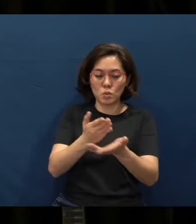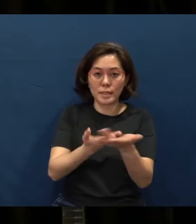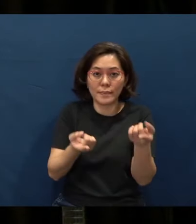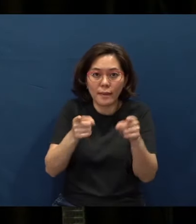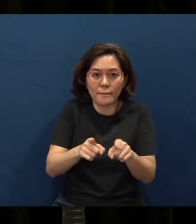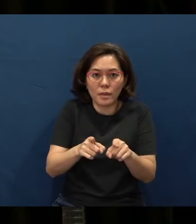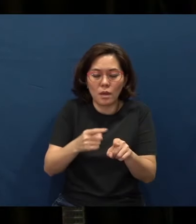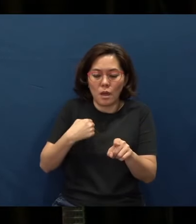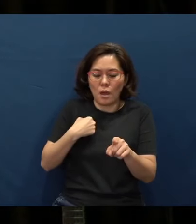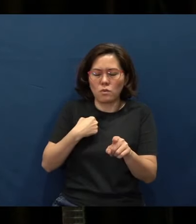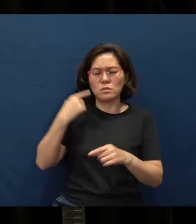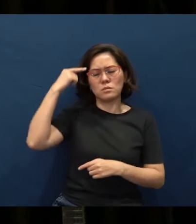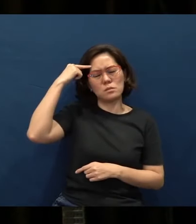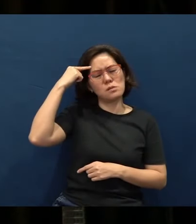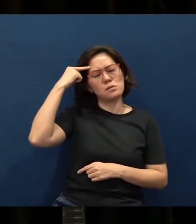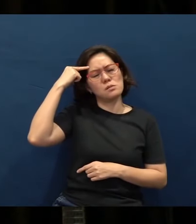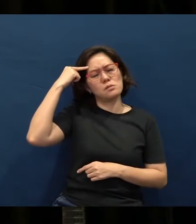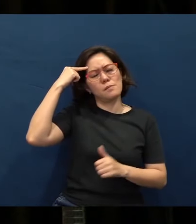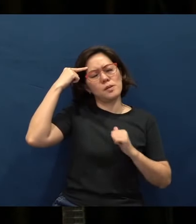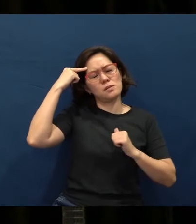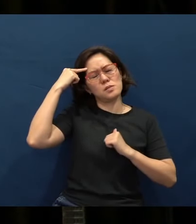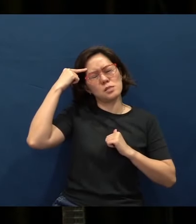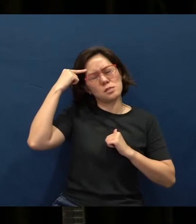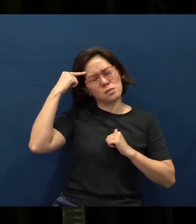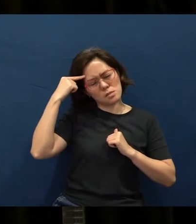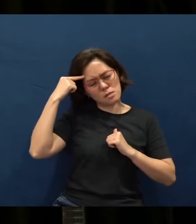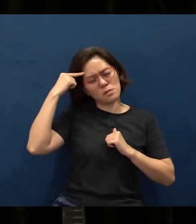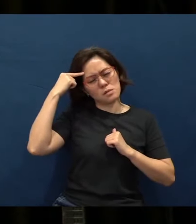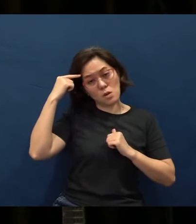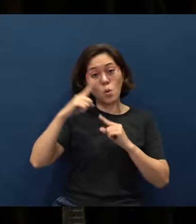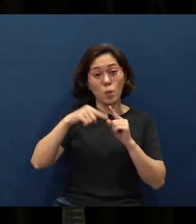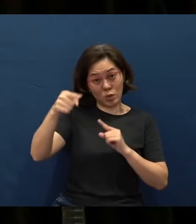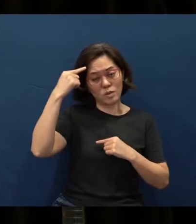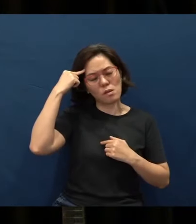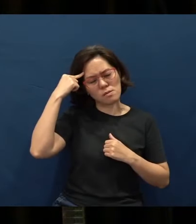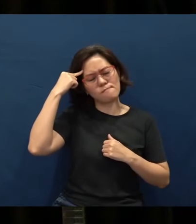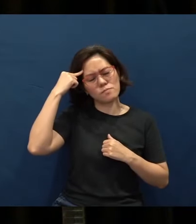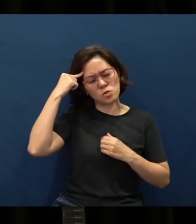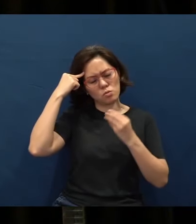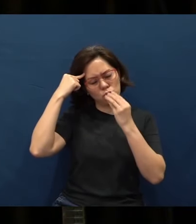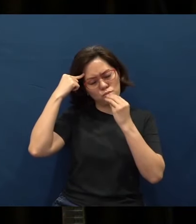I was in deep thoughts all by myself. And you know, when you are thinking, you are saying things to yourself.